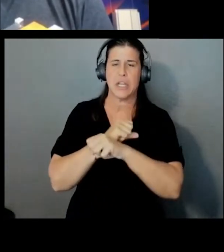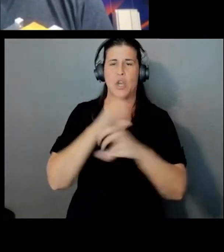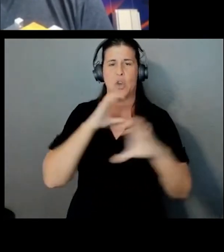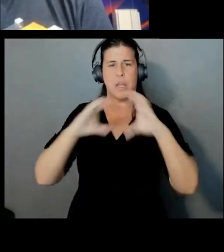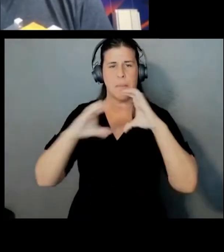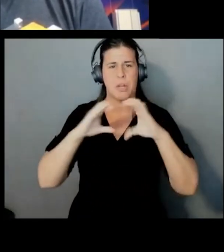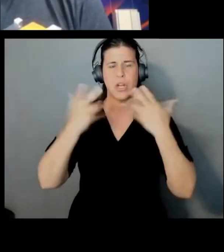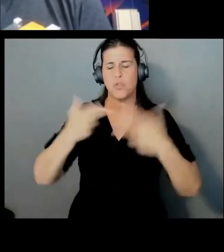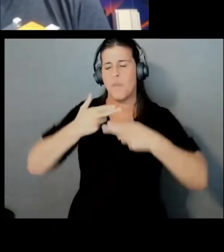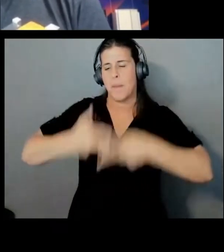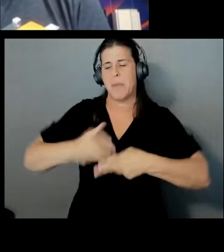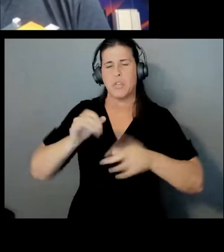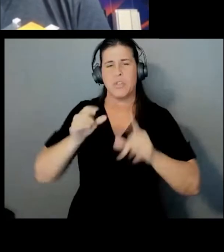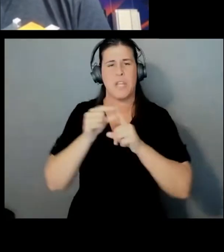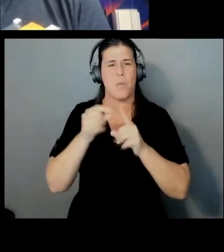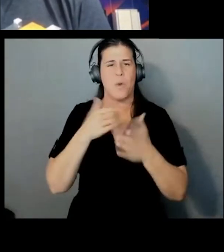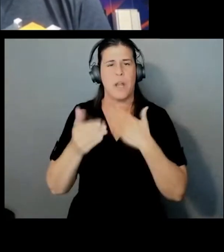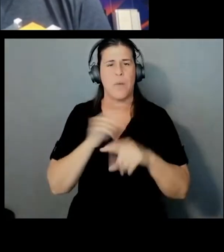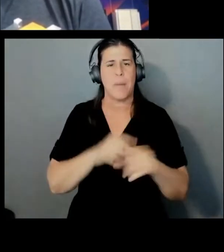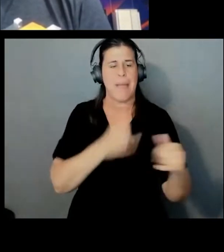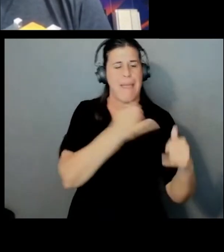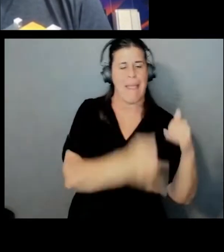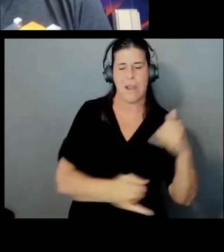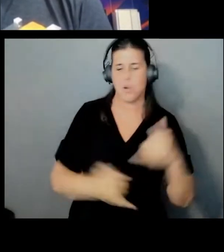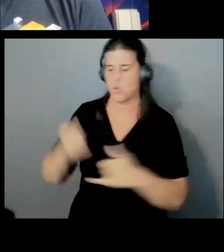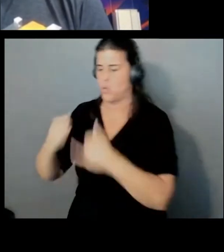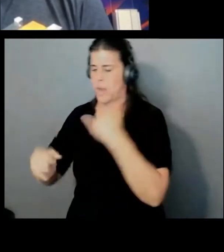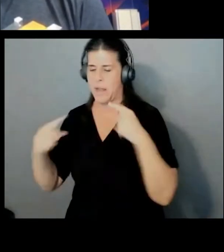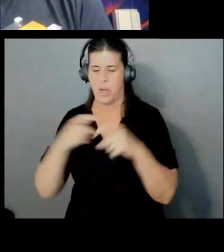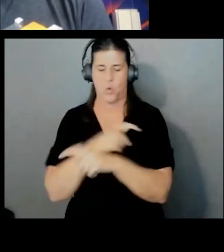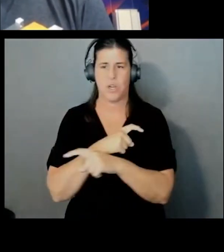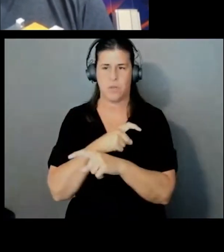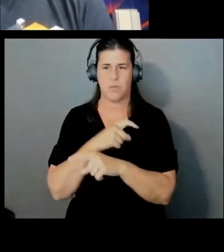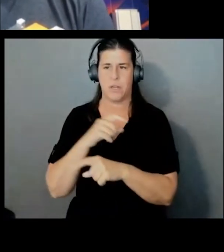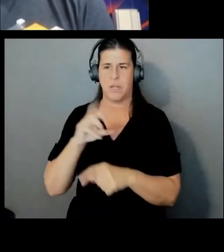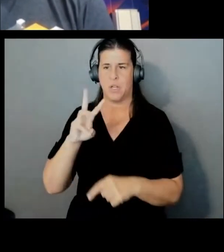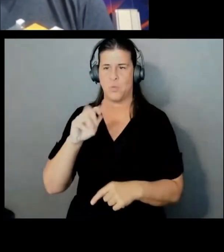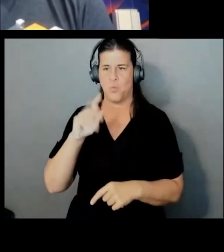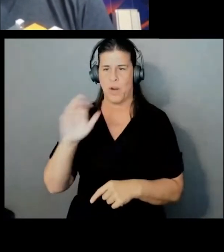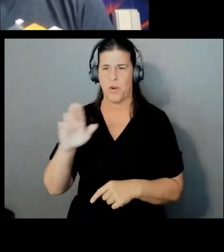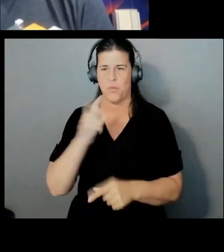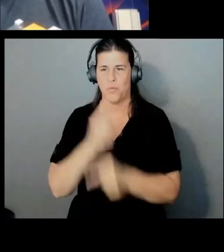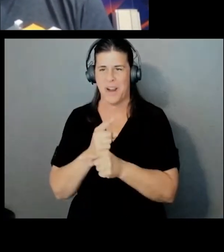end-to-end encryption is what Wickr's all about. What is that? What is end-to-end encryption?